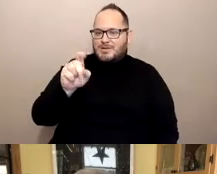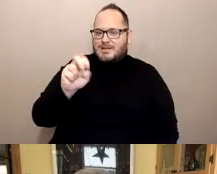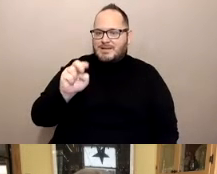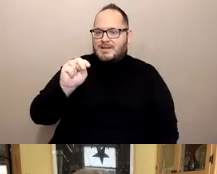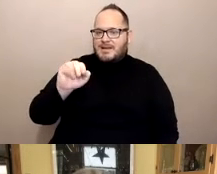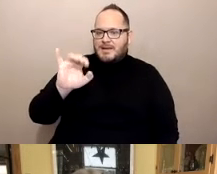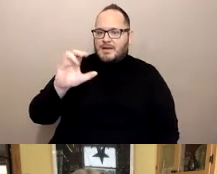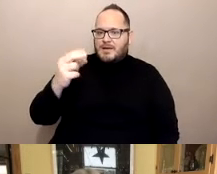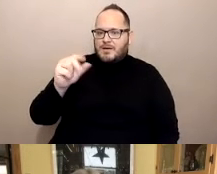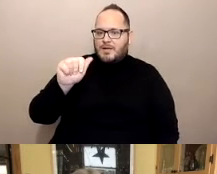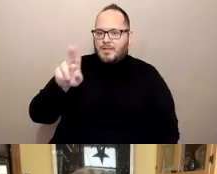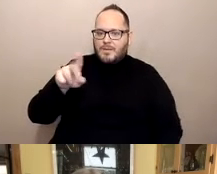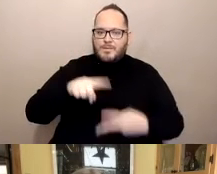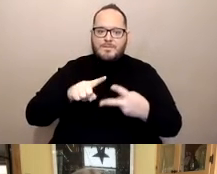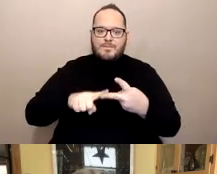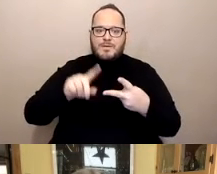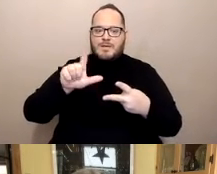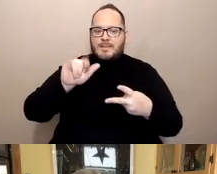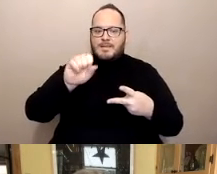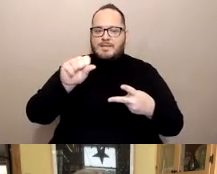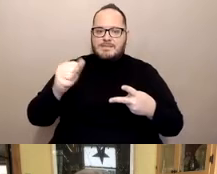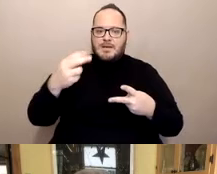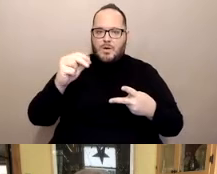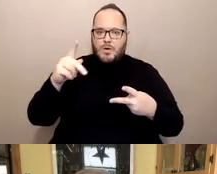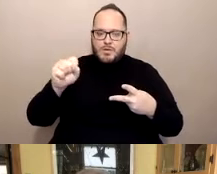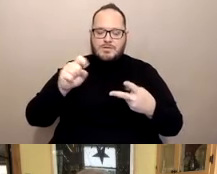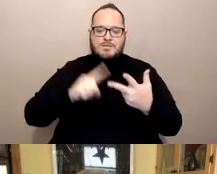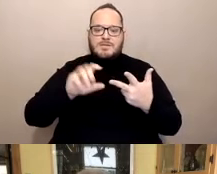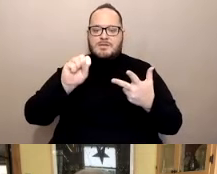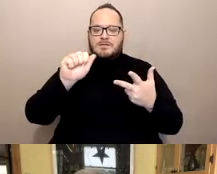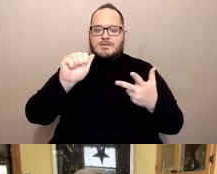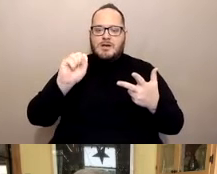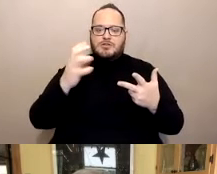and Sascha Bittner who will be presenting with us. Next slide.